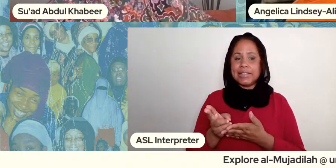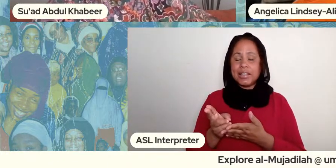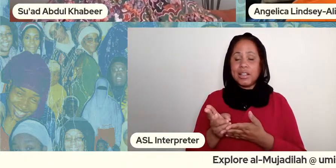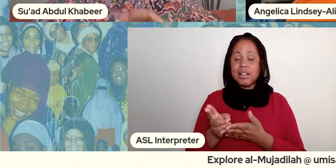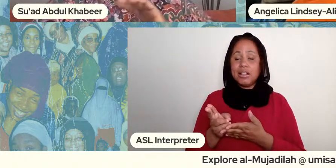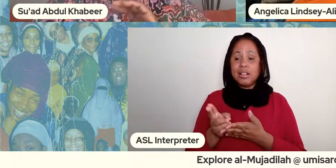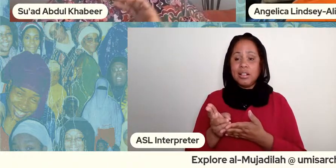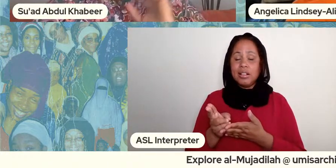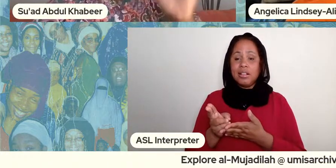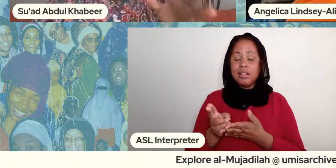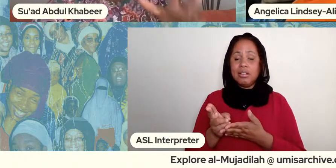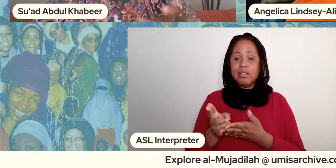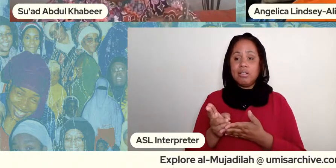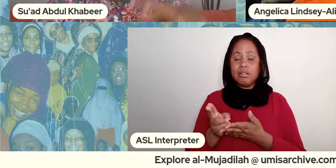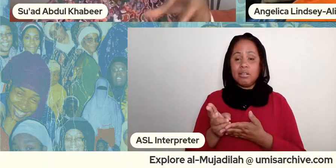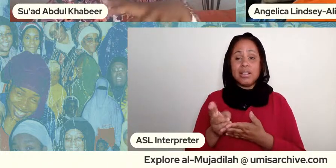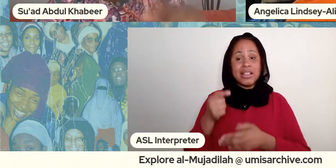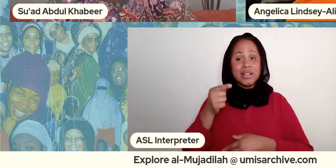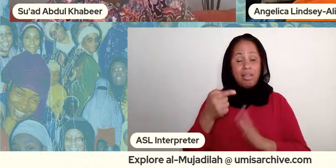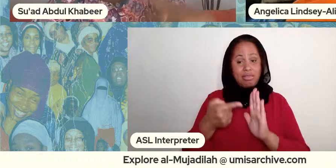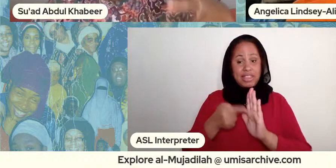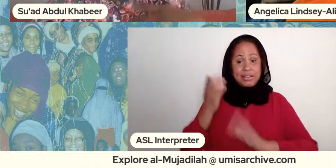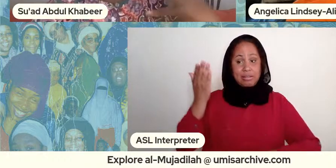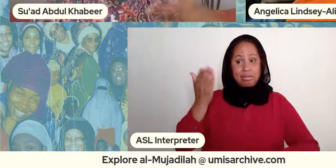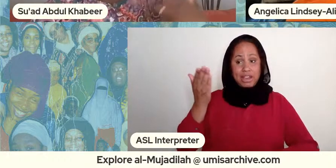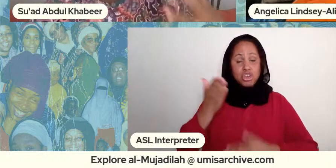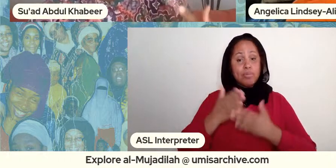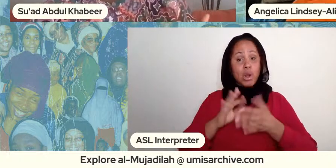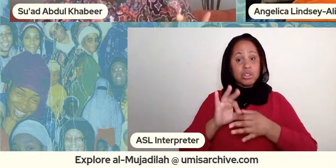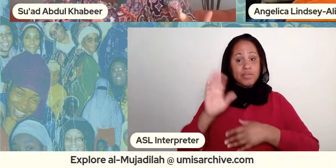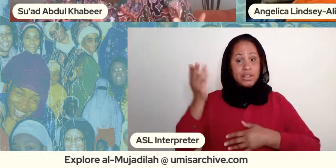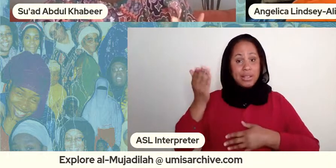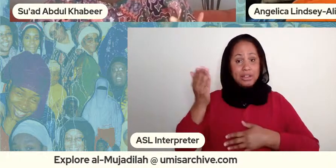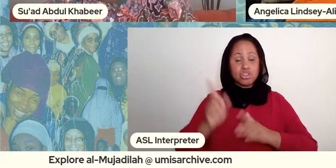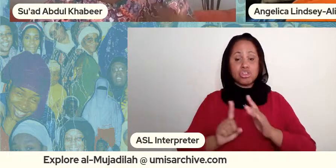she this lecture and parts of the lecture actually show up multiple times in the exhibition which